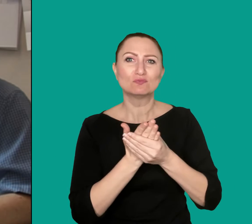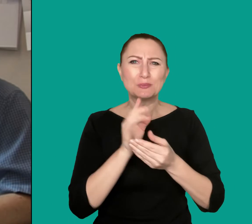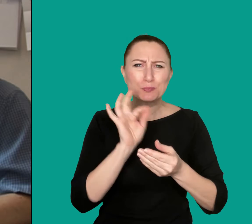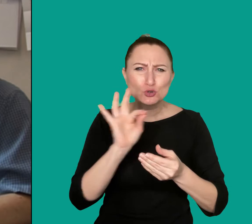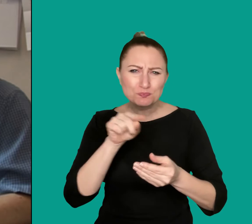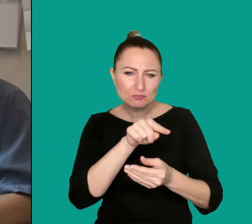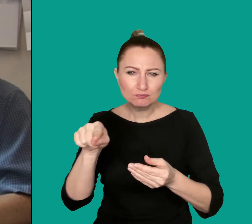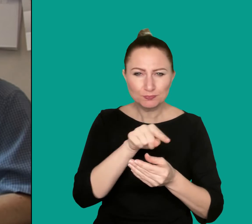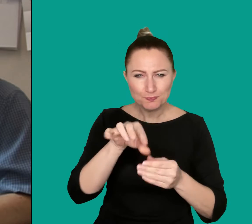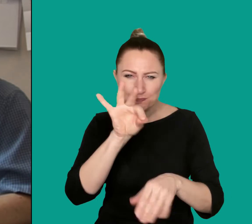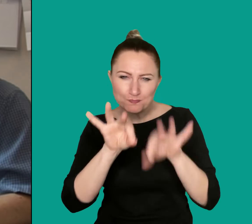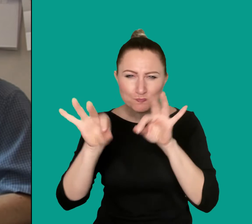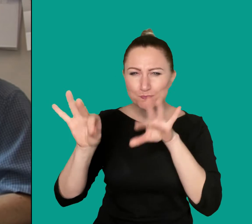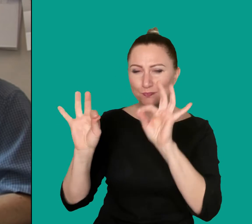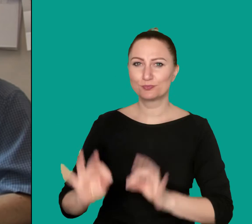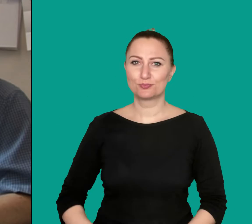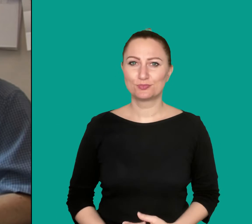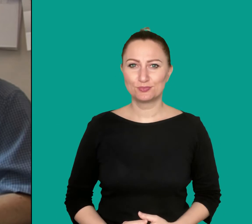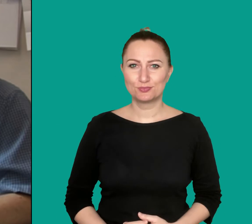will find in a certain archive,